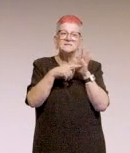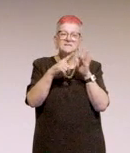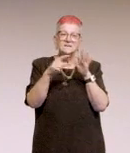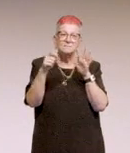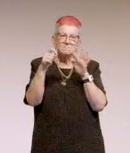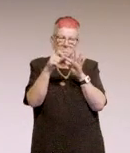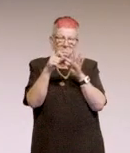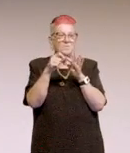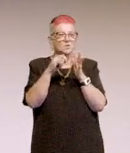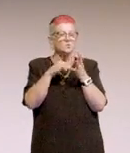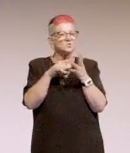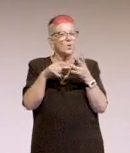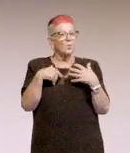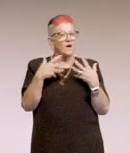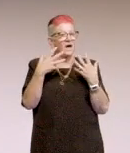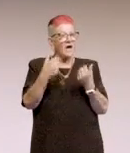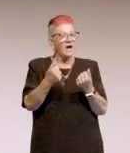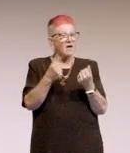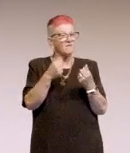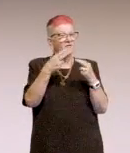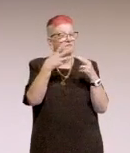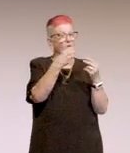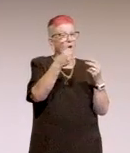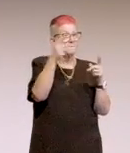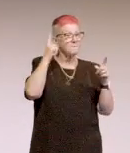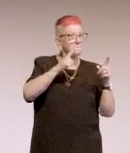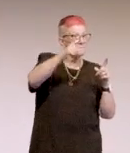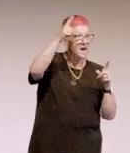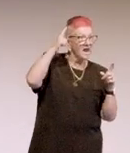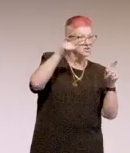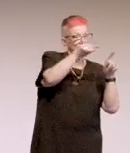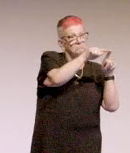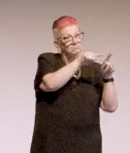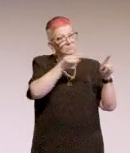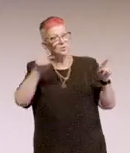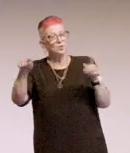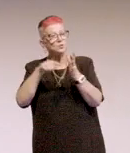So we have these right through from manager right through to author.